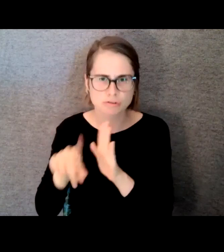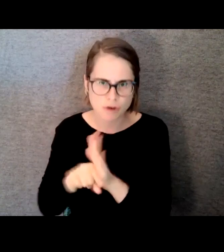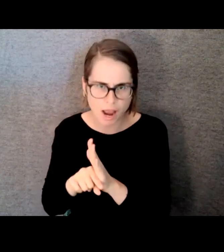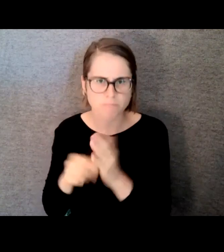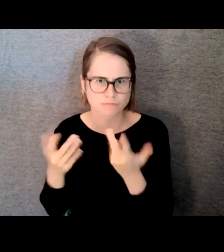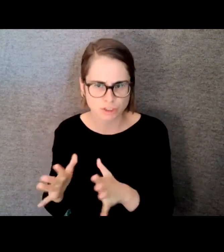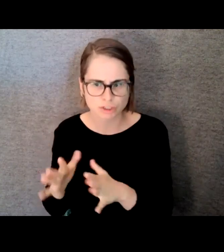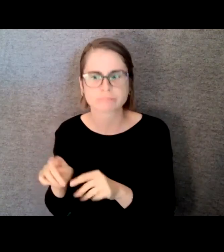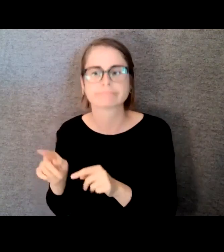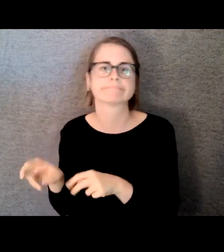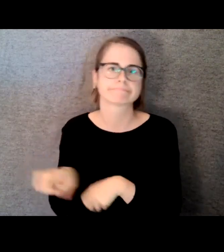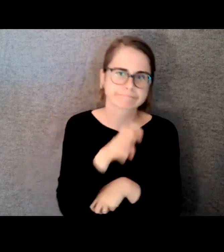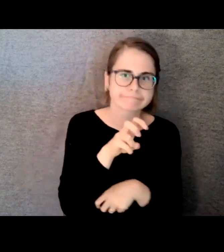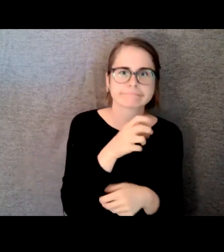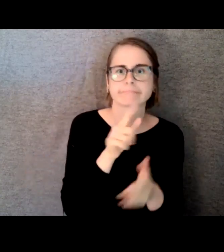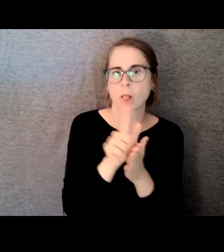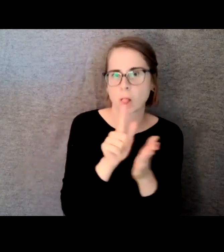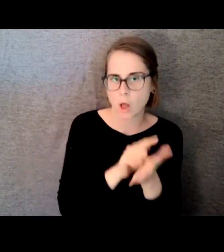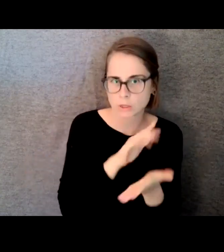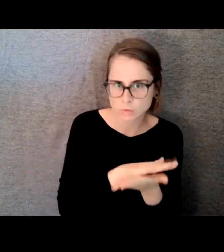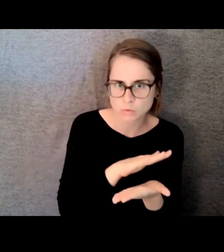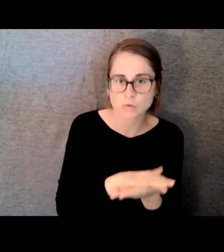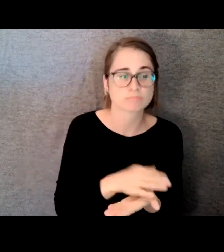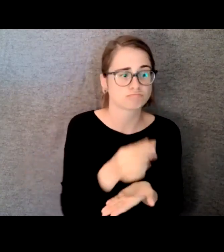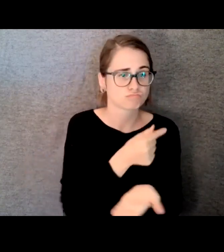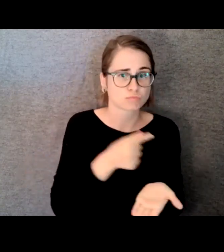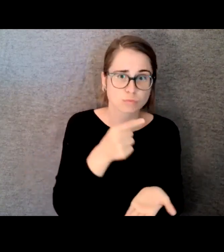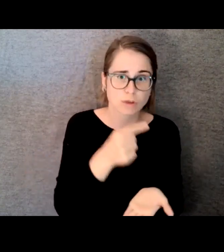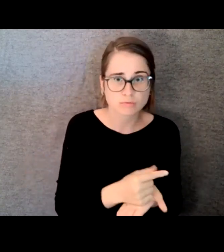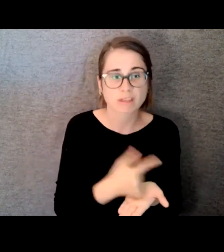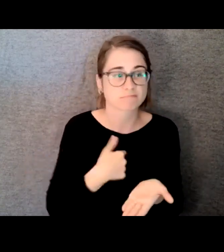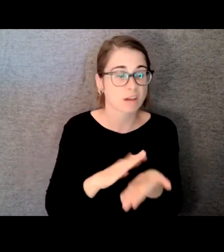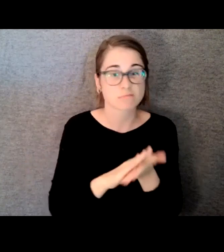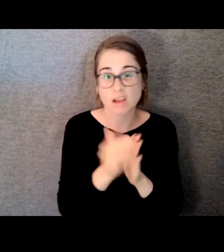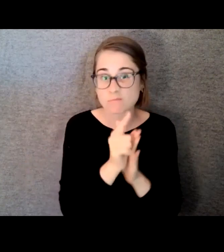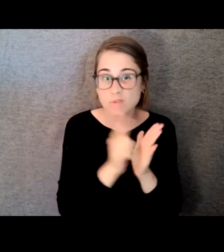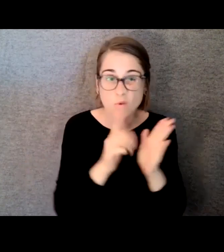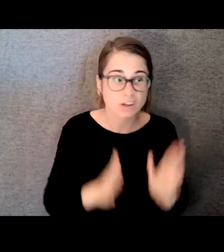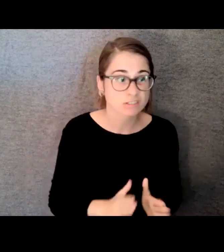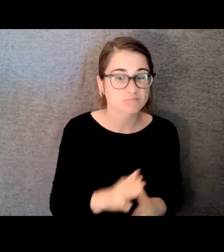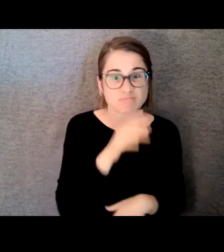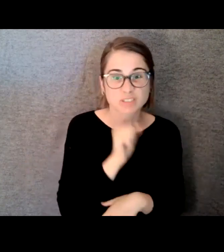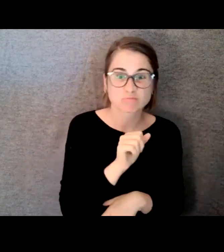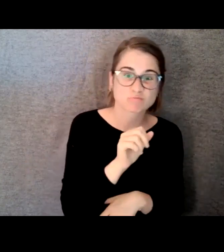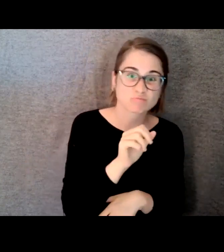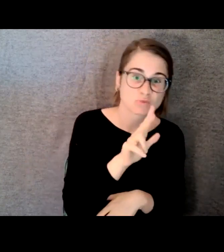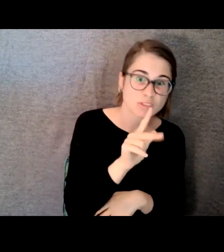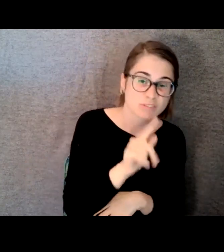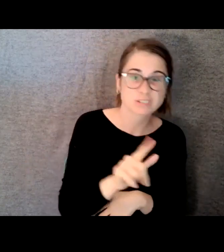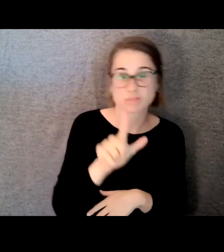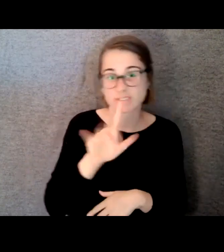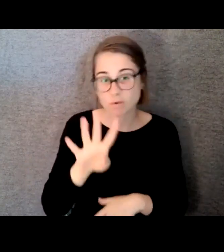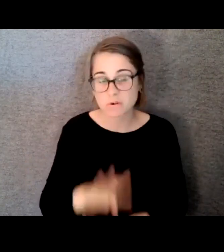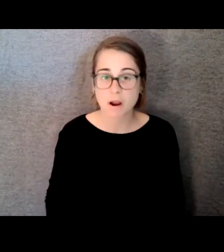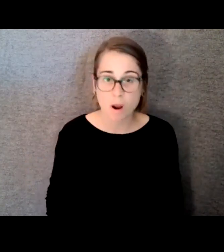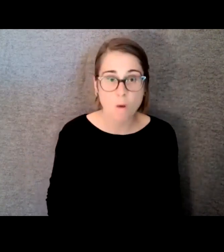And got out. And I was practicing by around 23, 24 years old and for the first year or